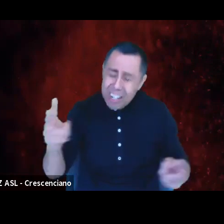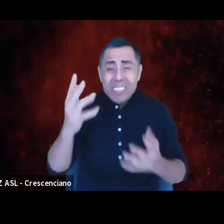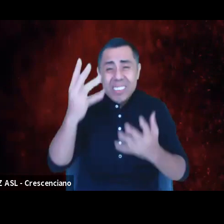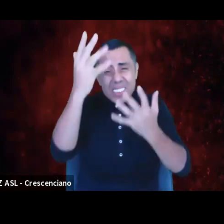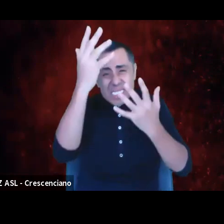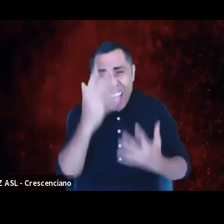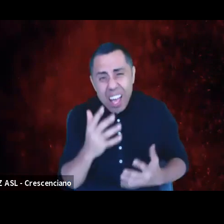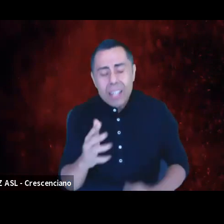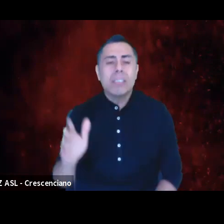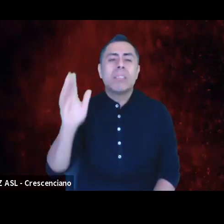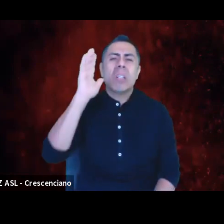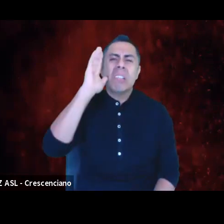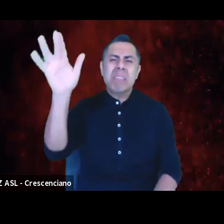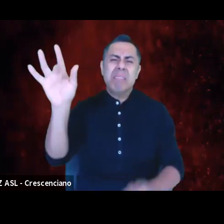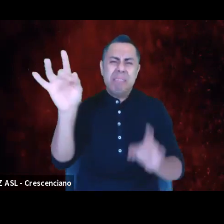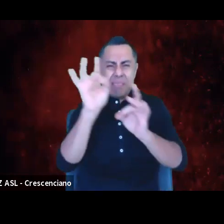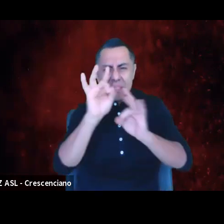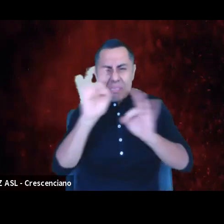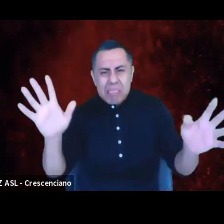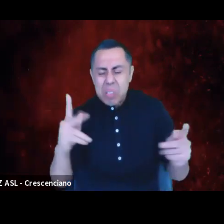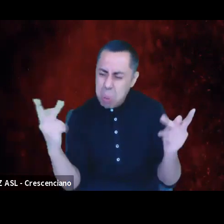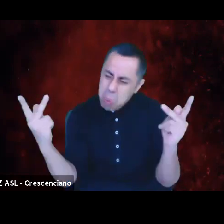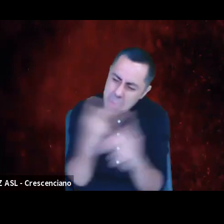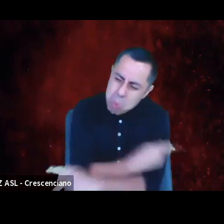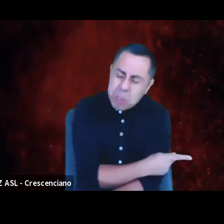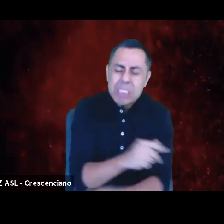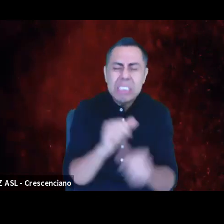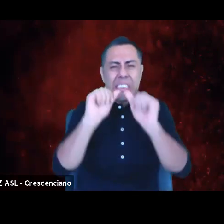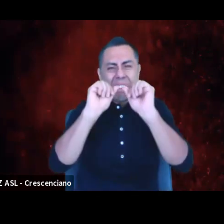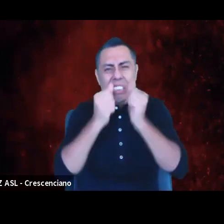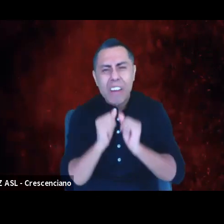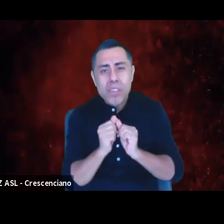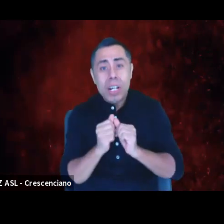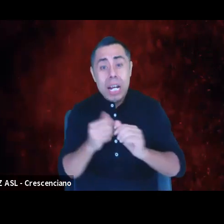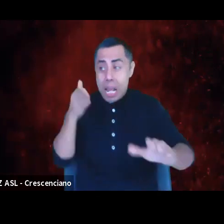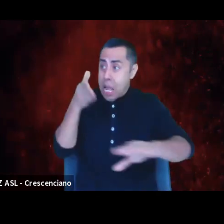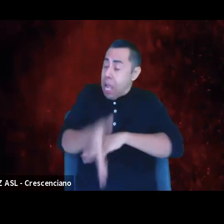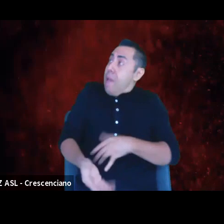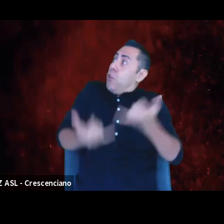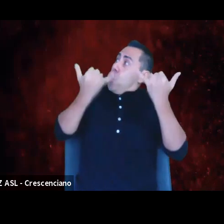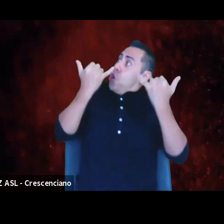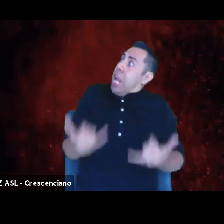it would be even more suffering-inducing to, after this moment in our field,